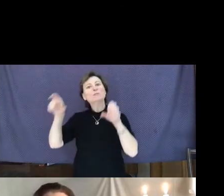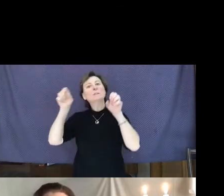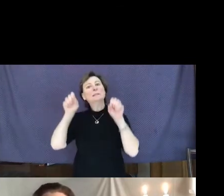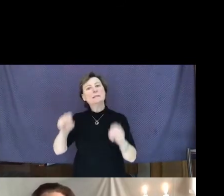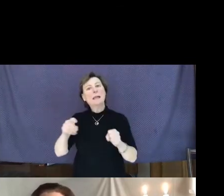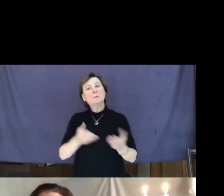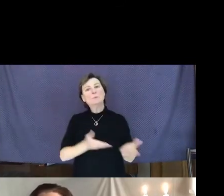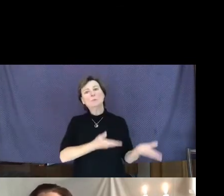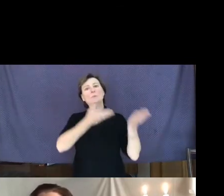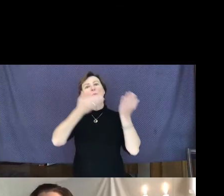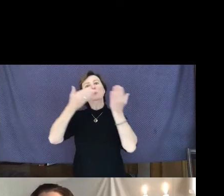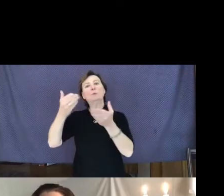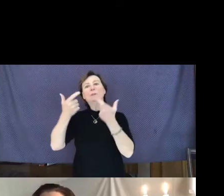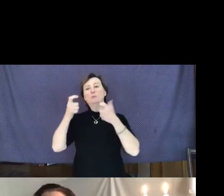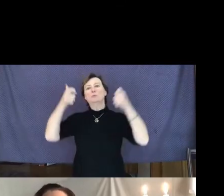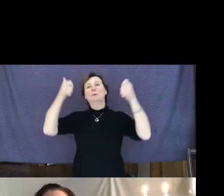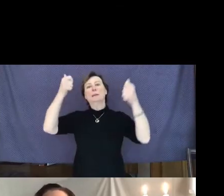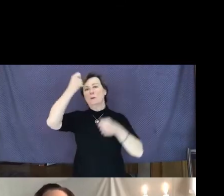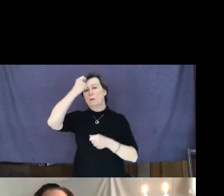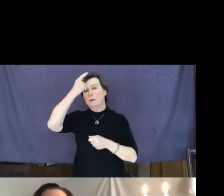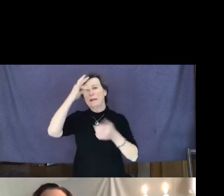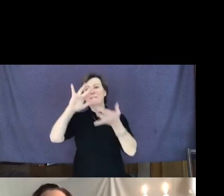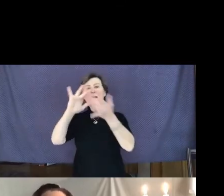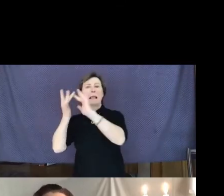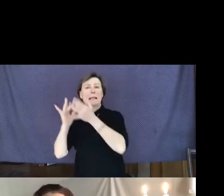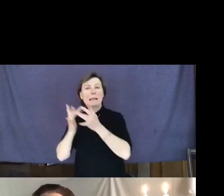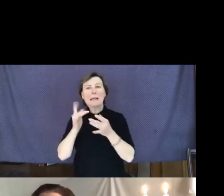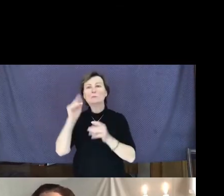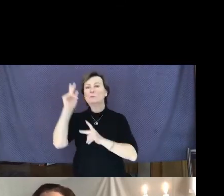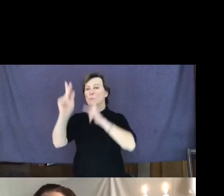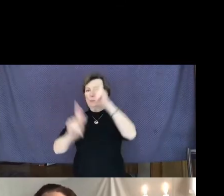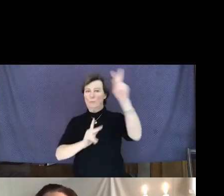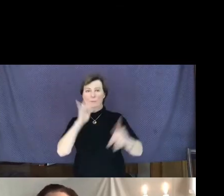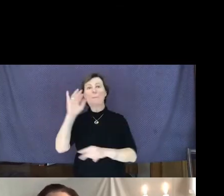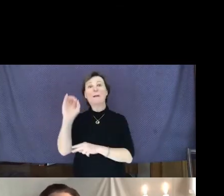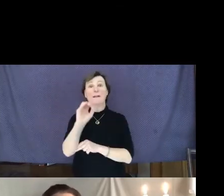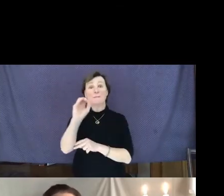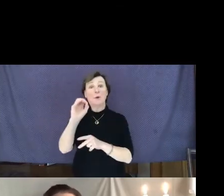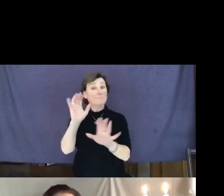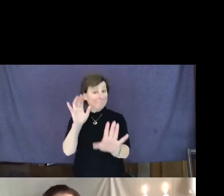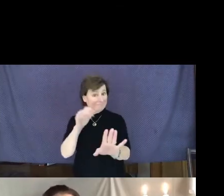Oregon. If you will indulge me, I'd like to tell you a little bit about these